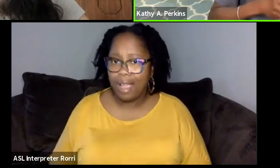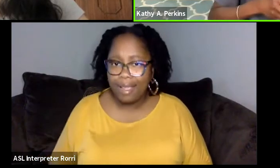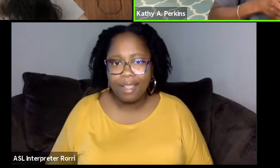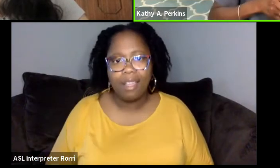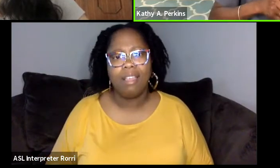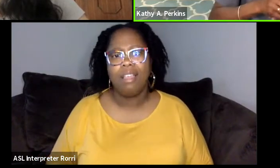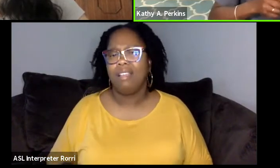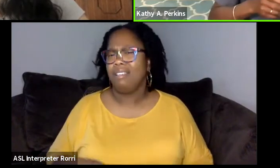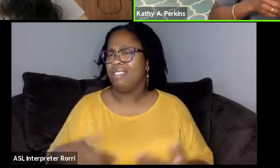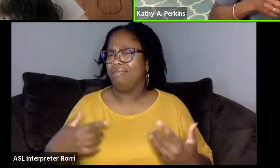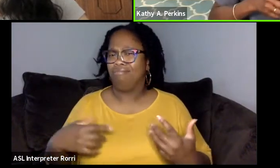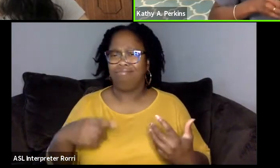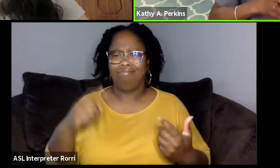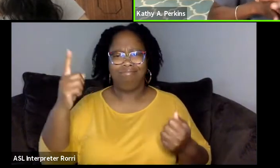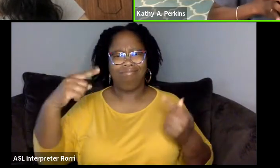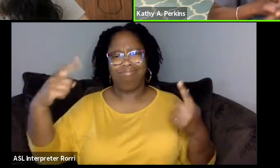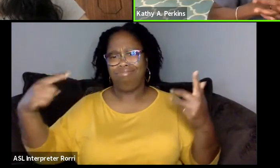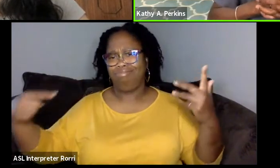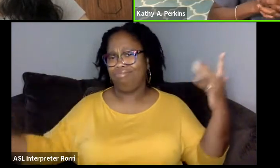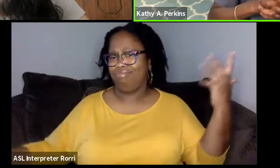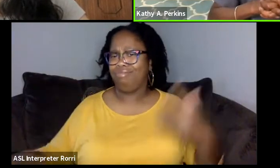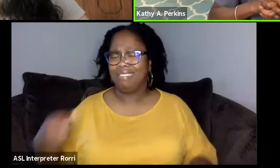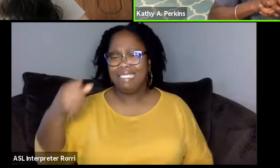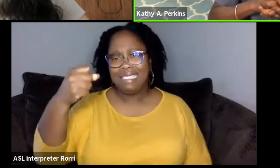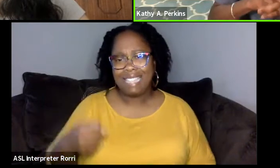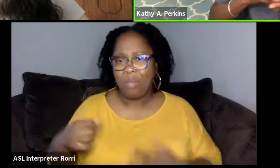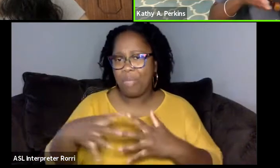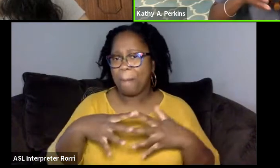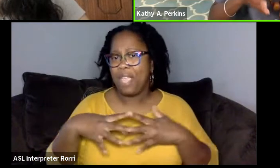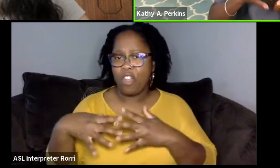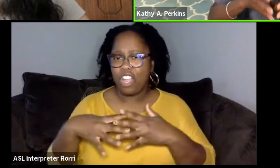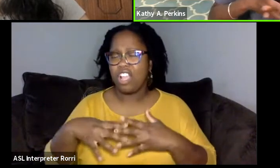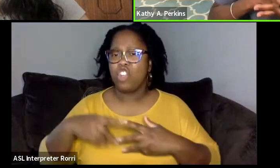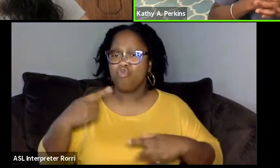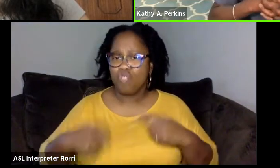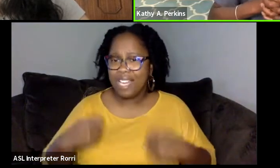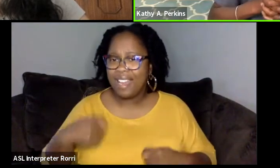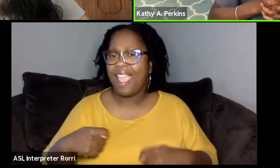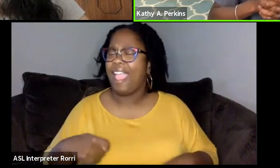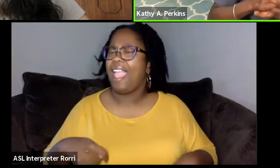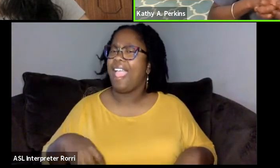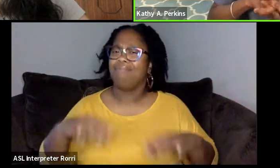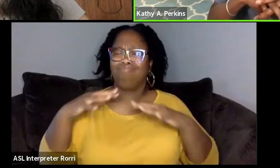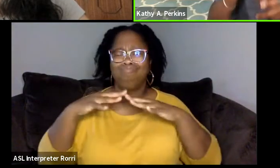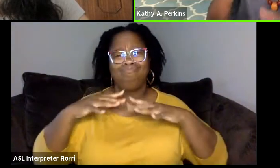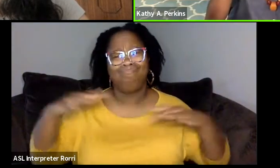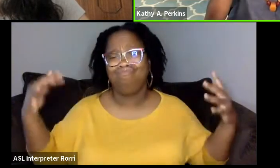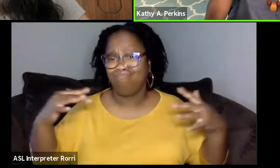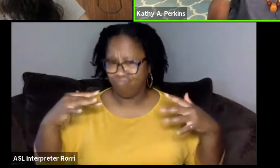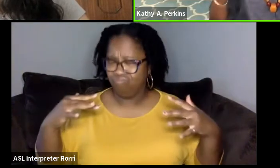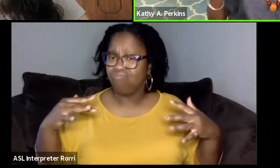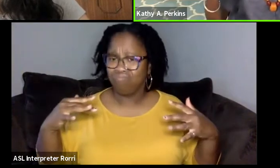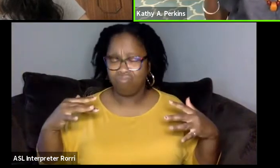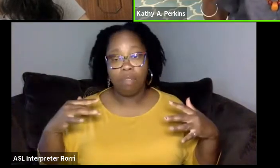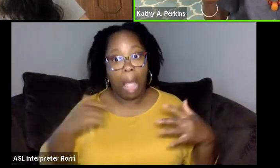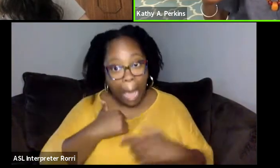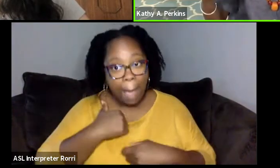you name it South America, Trinidad, whatever. I made sure it was an extremely diverse program. And so one of the things I did,